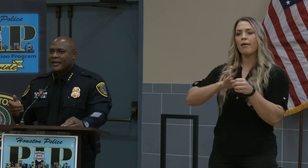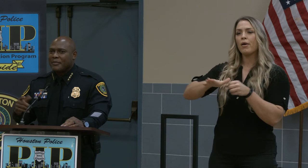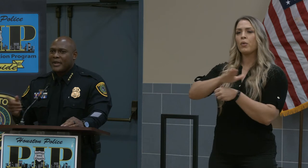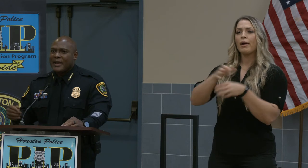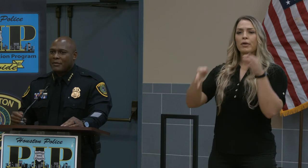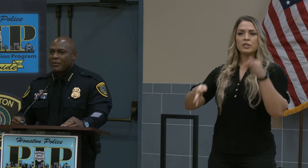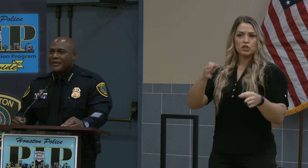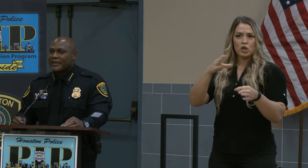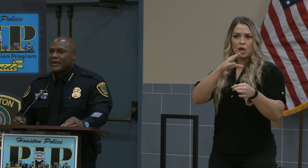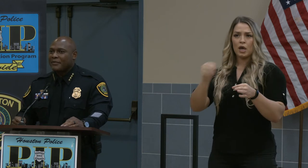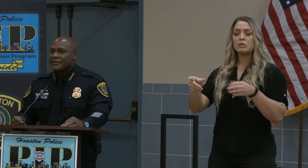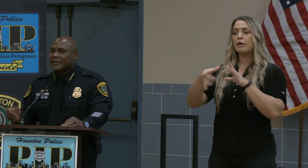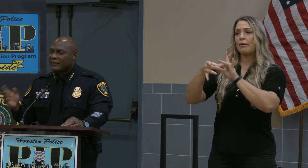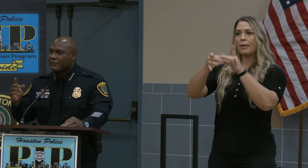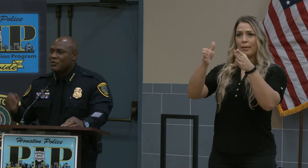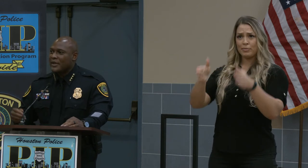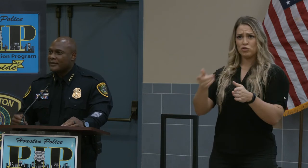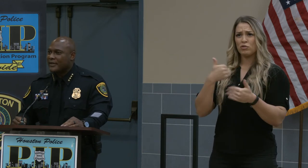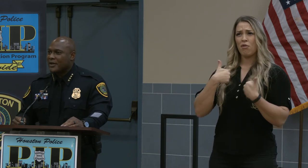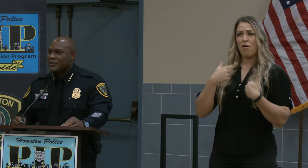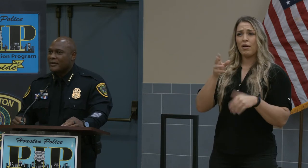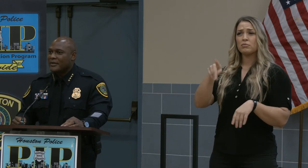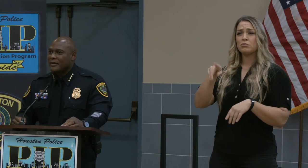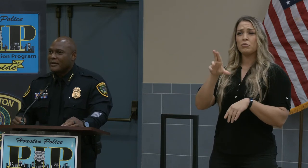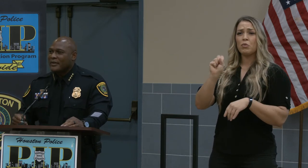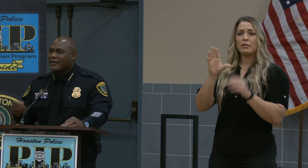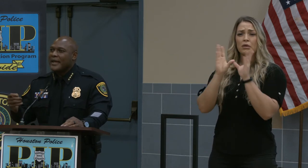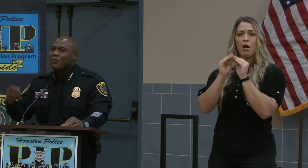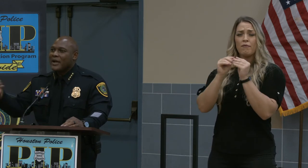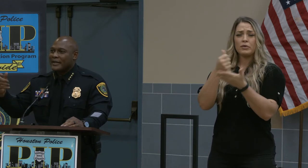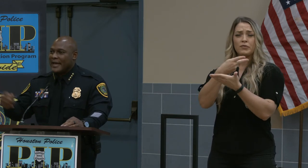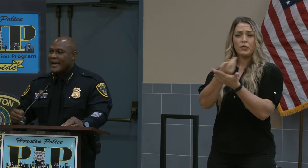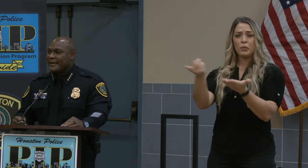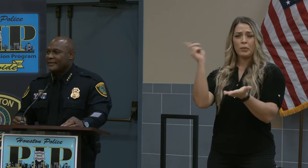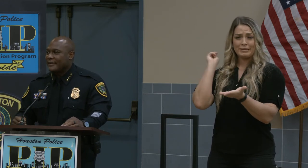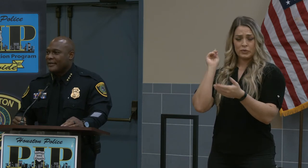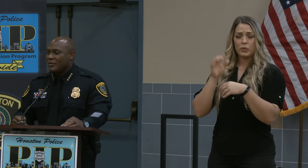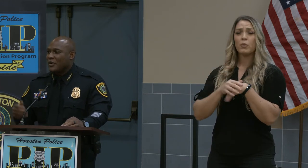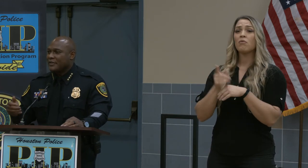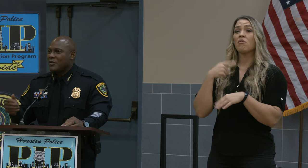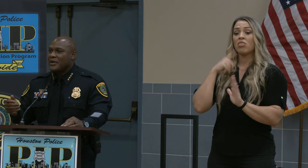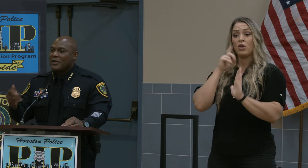up and have a press conference just a few weeks ago. They recognize what's going on.